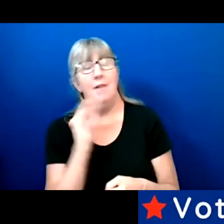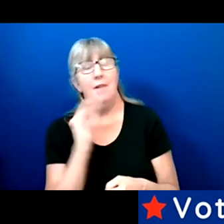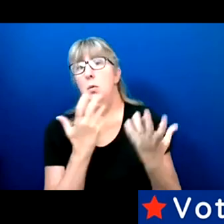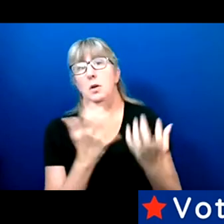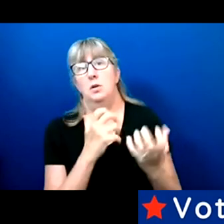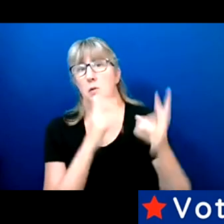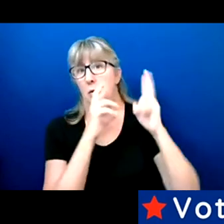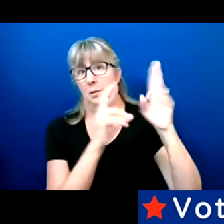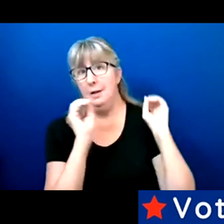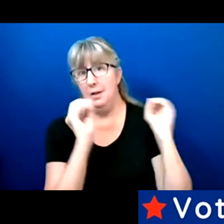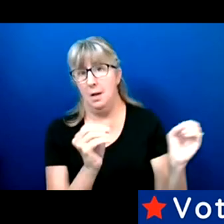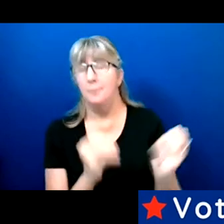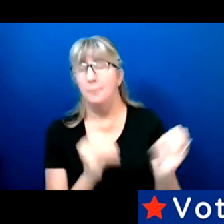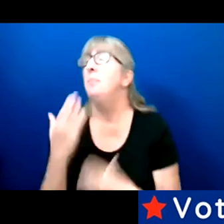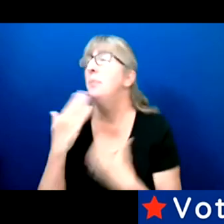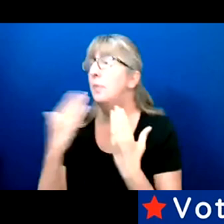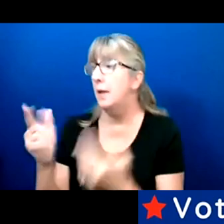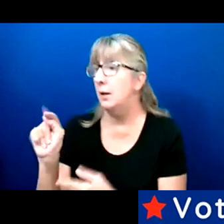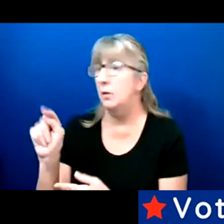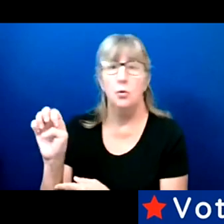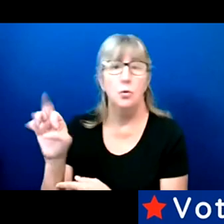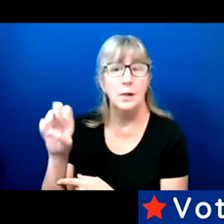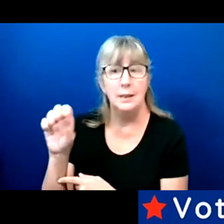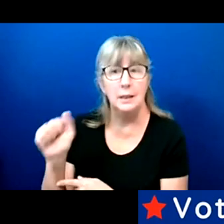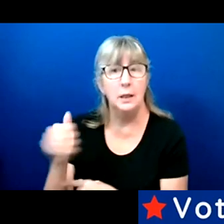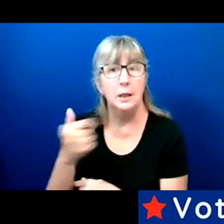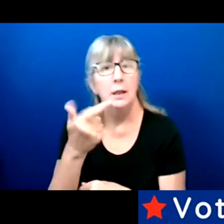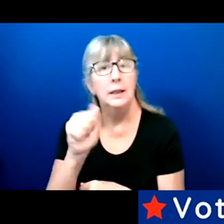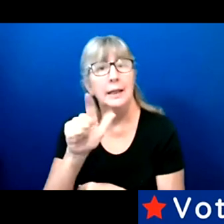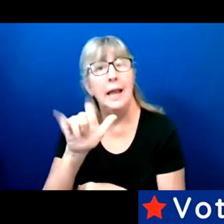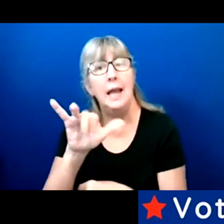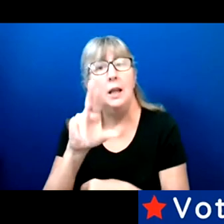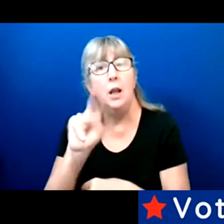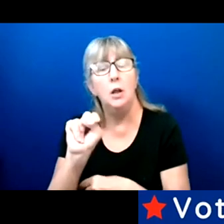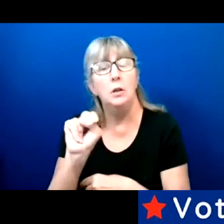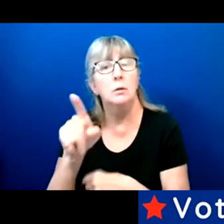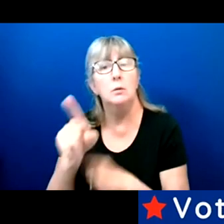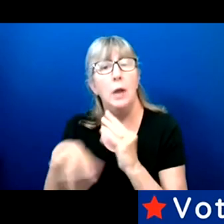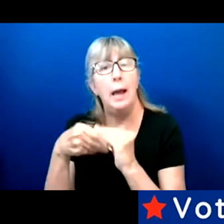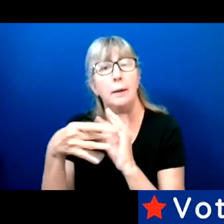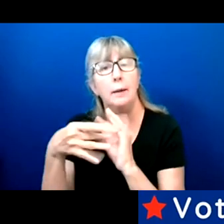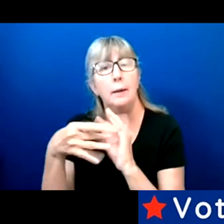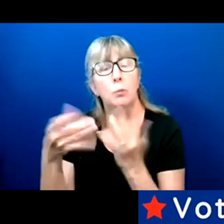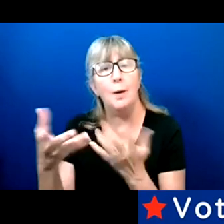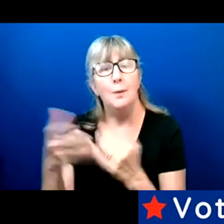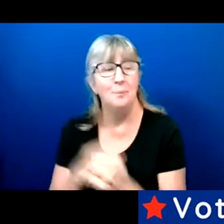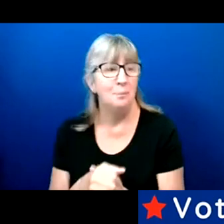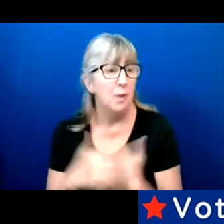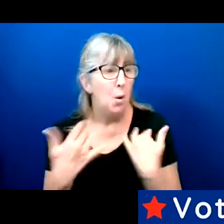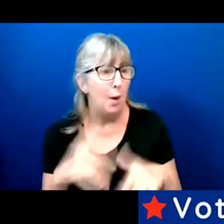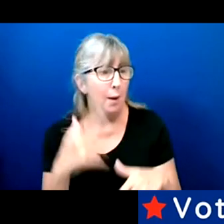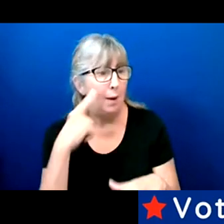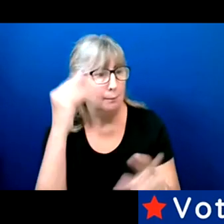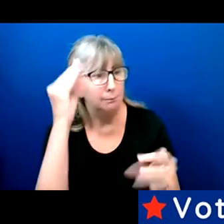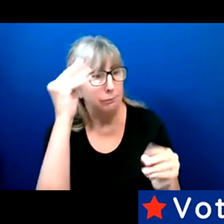And Gaylon, what would you add? Wow, I could think of several things. Yes, you can.